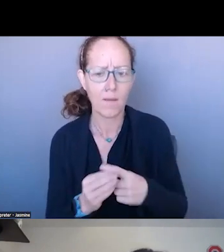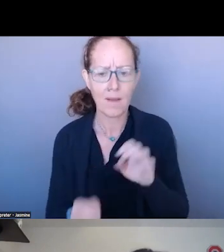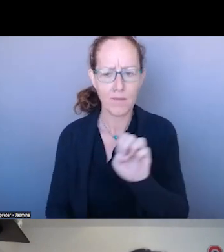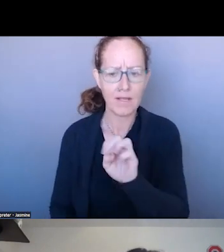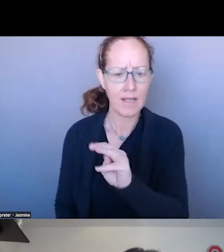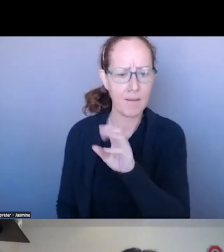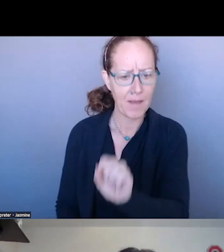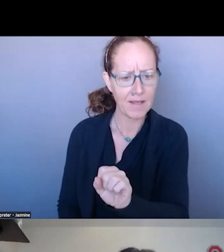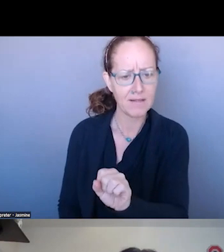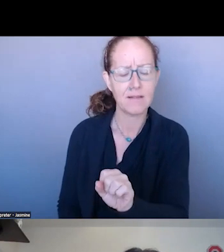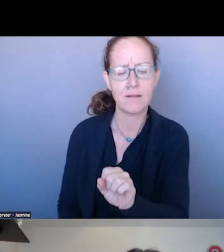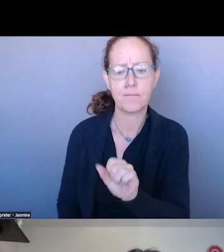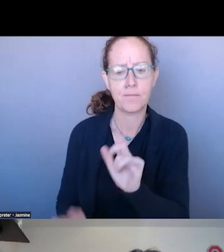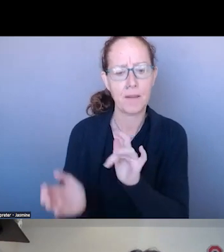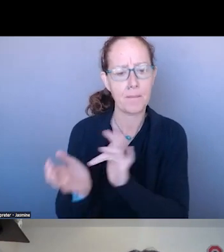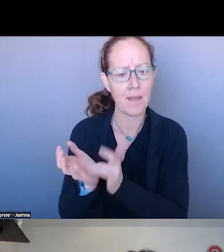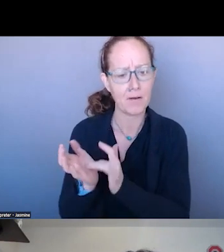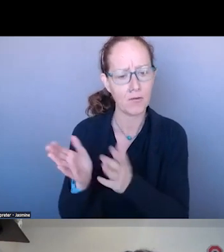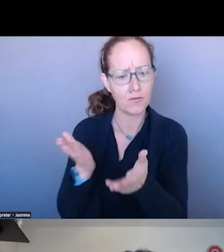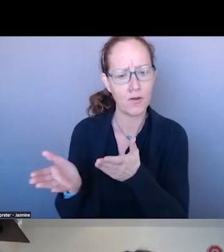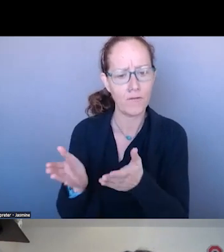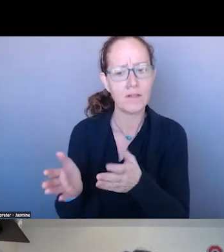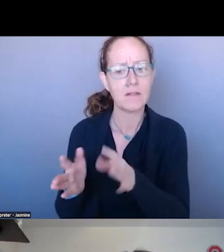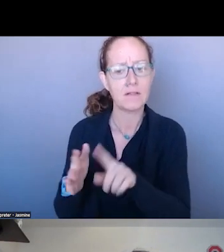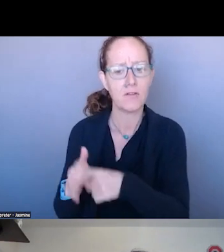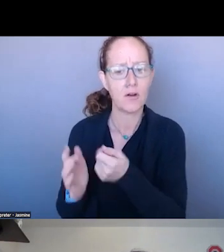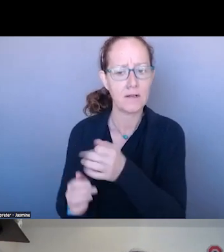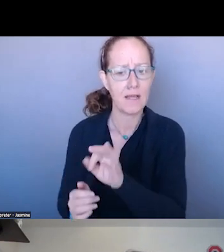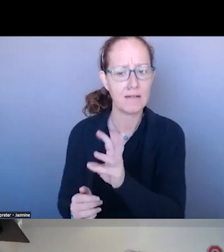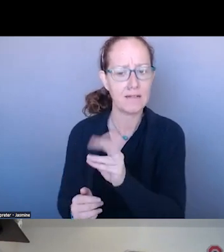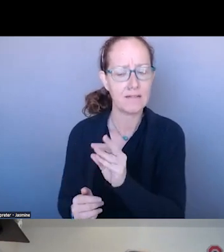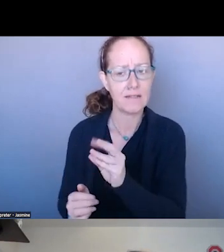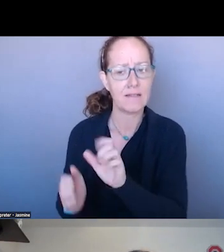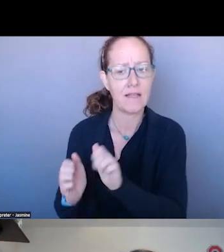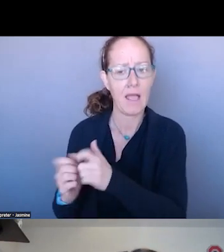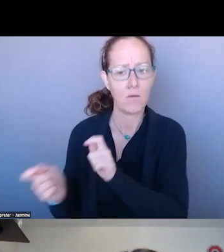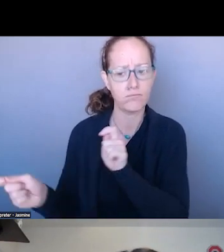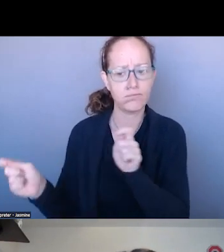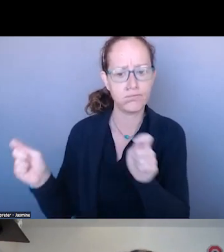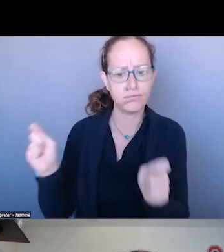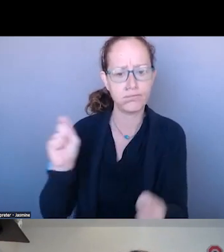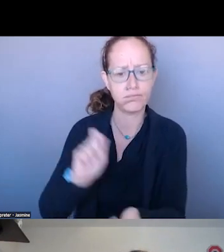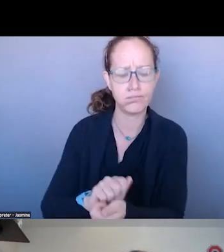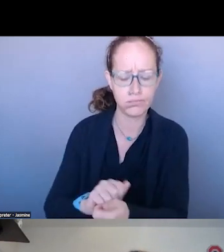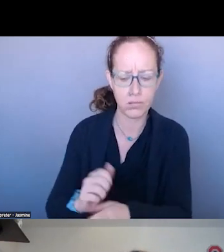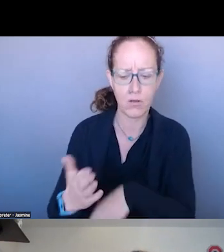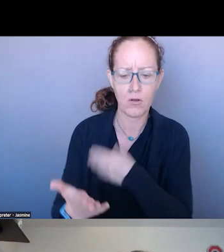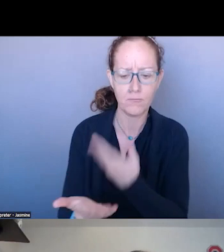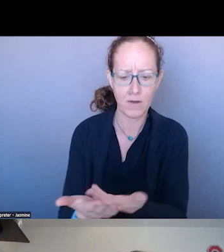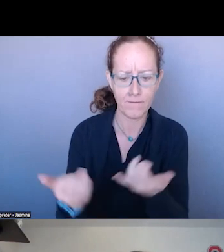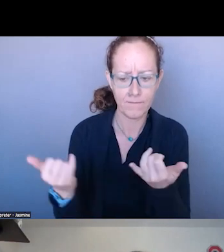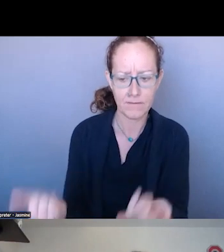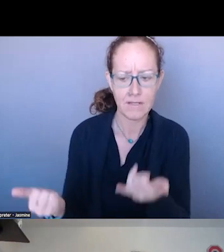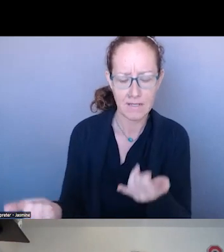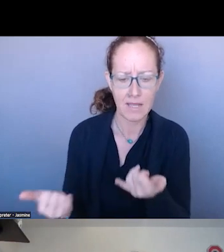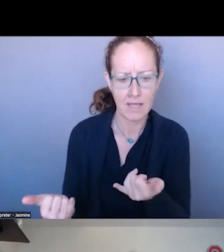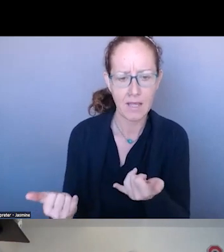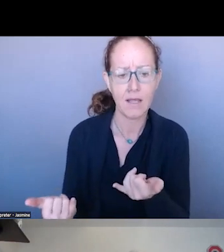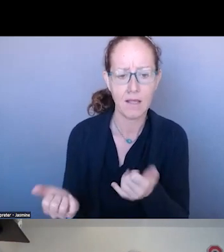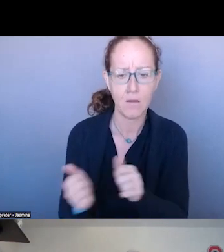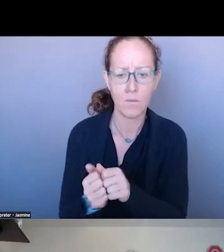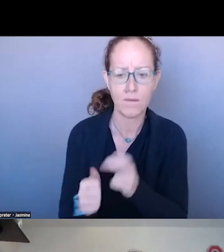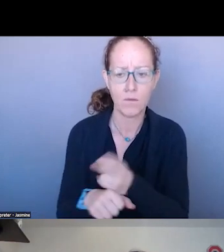IN THE 1960 AND HOW WE GOT TO WHERE WE ARE TODAY WITH THE USE OF THE 911 SYSTEM AND